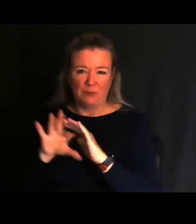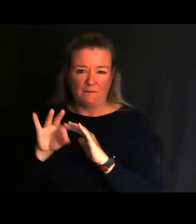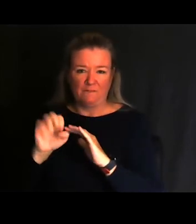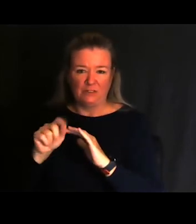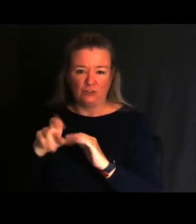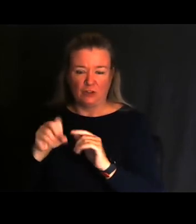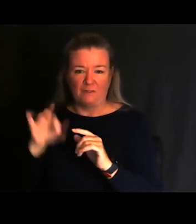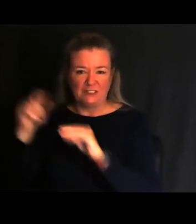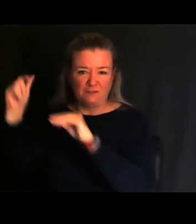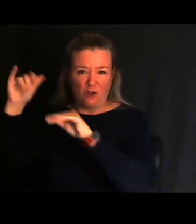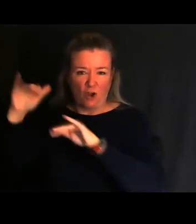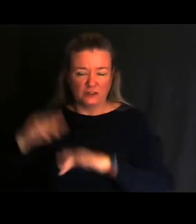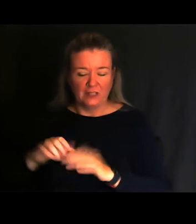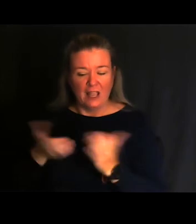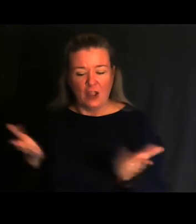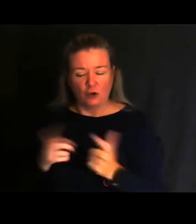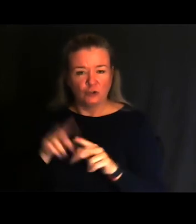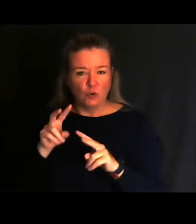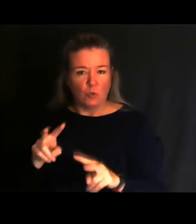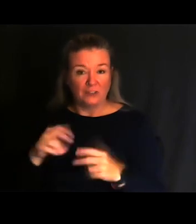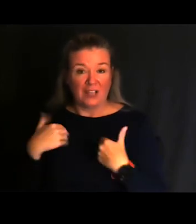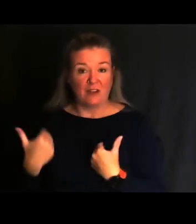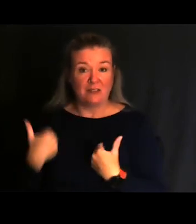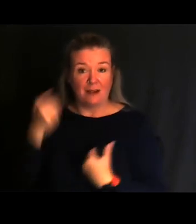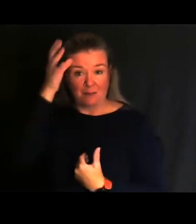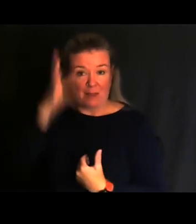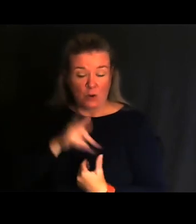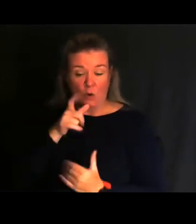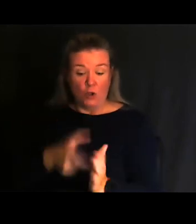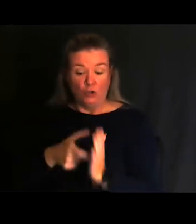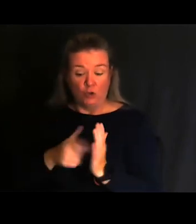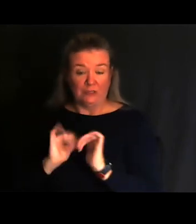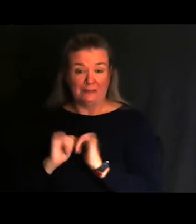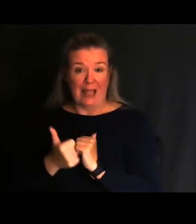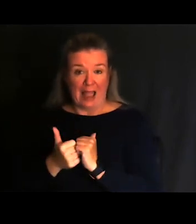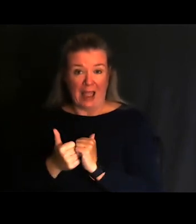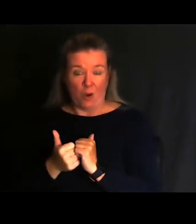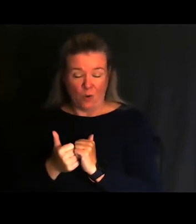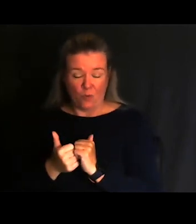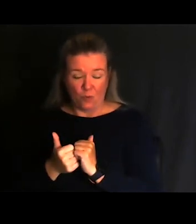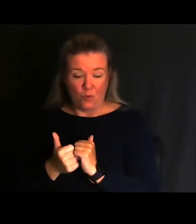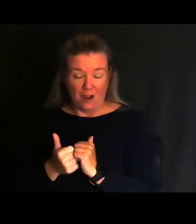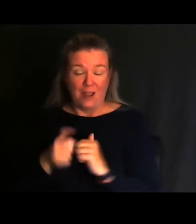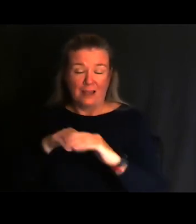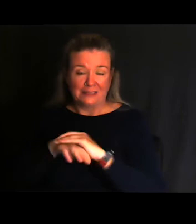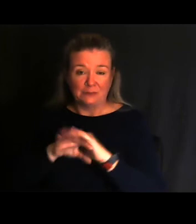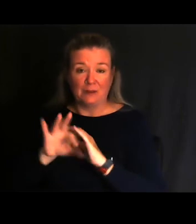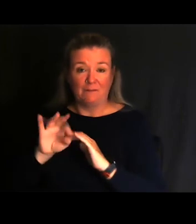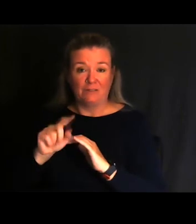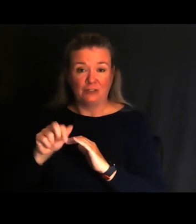I encourage you to watch that. There's a young man who shows us how all of the accessibility features work for him to